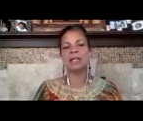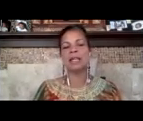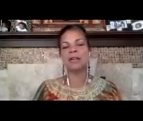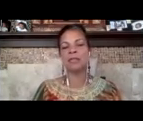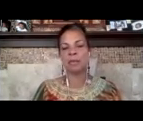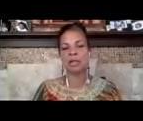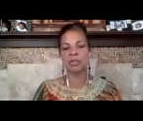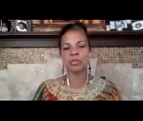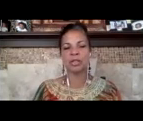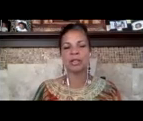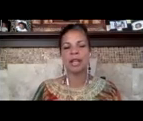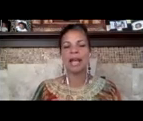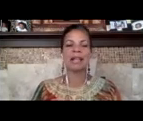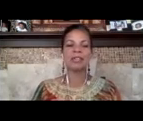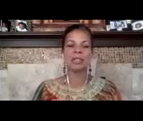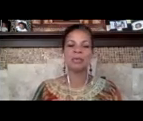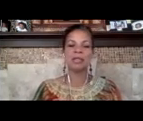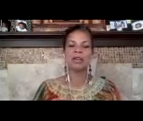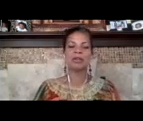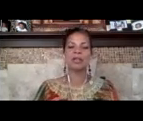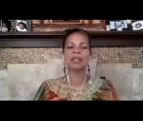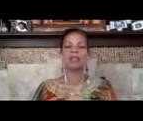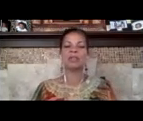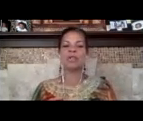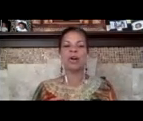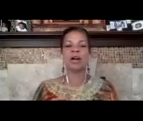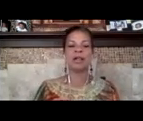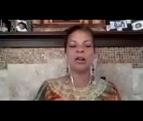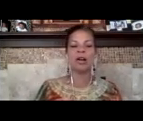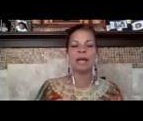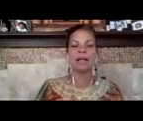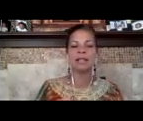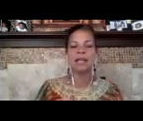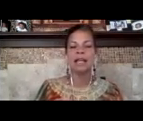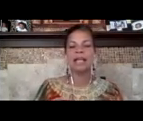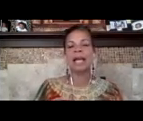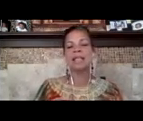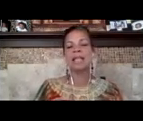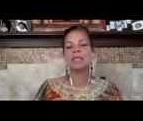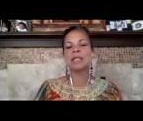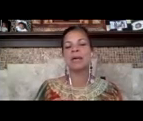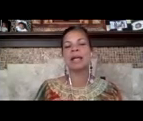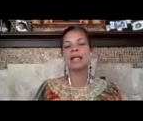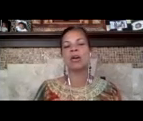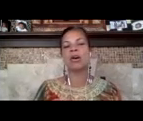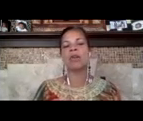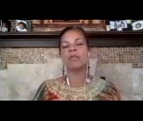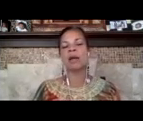cared for my children i actually went to go look at a used car at carmax and as i was there i got a call from my